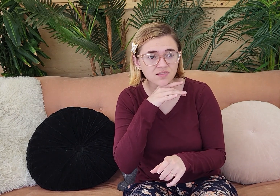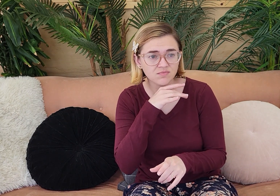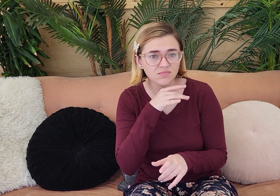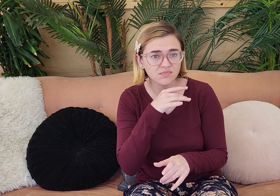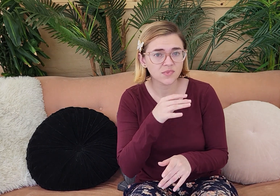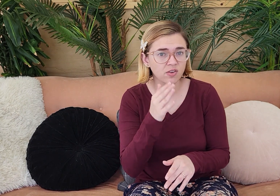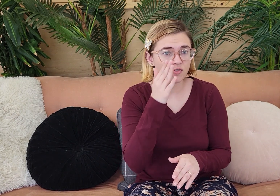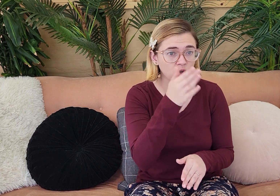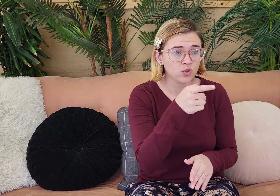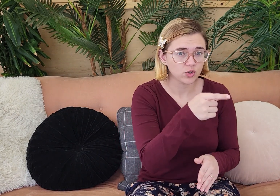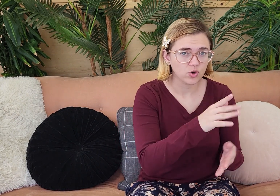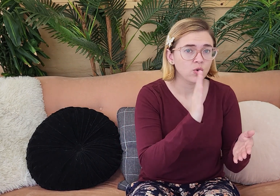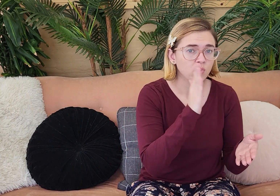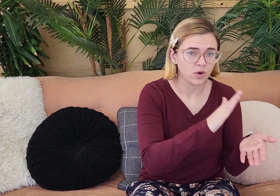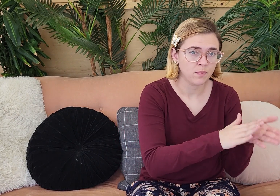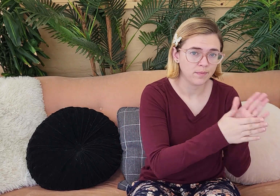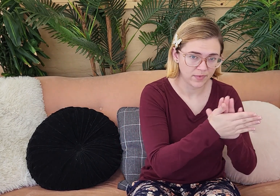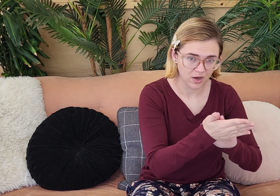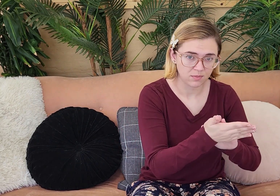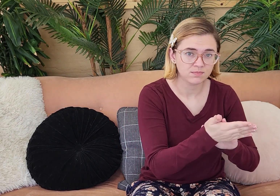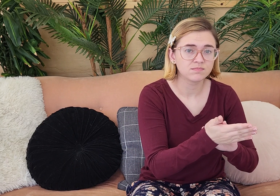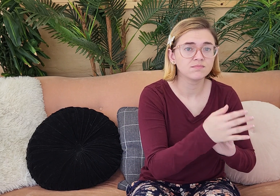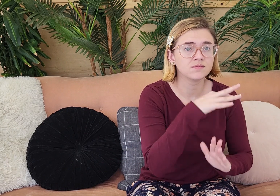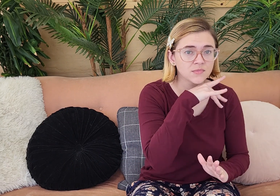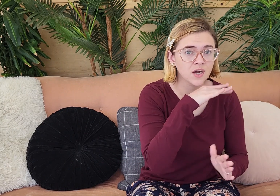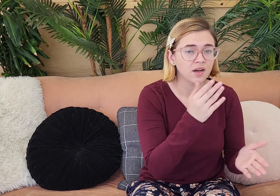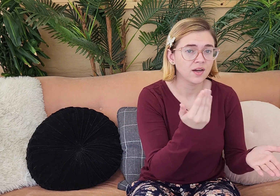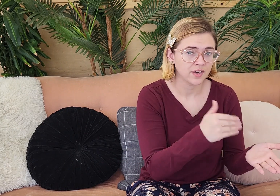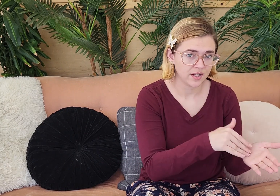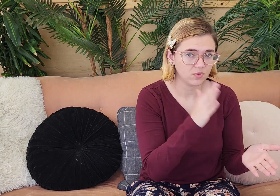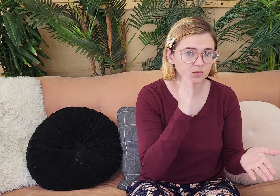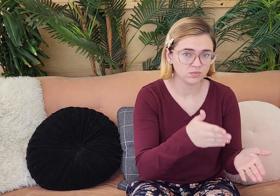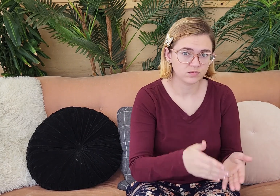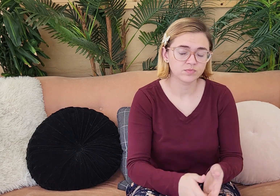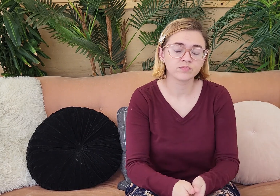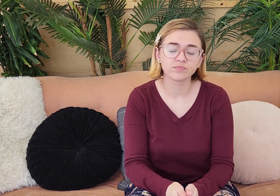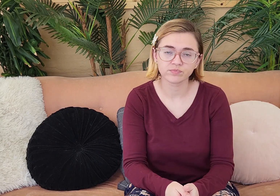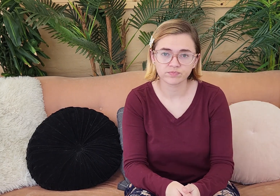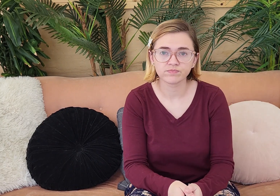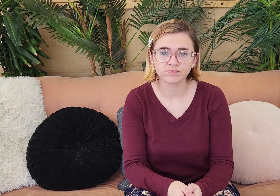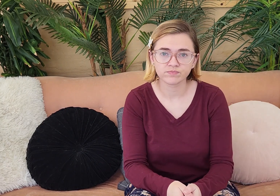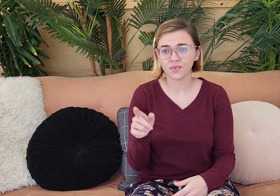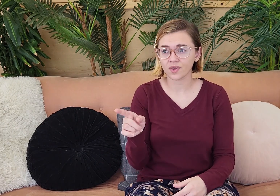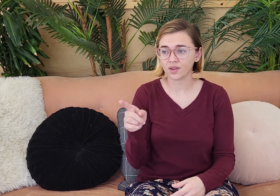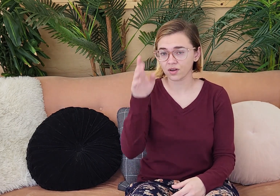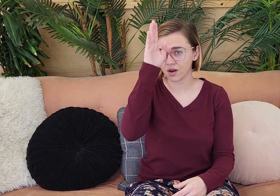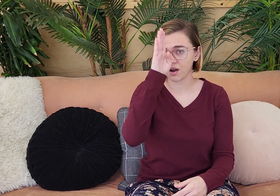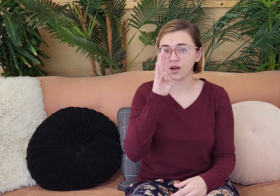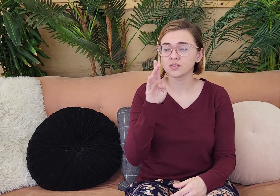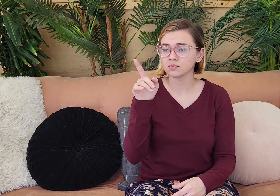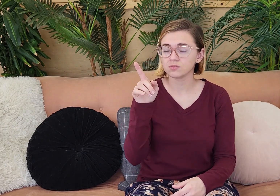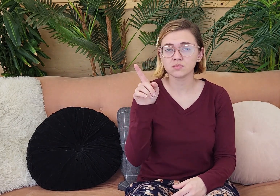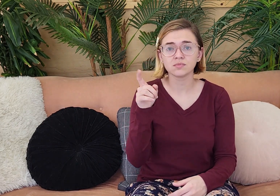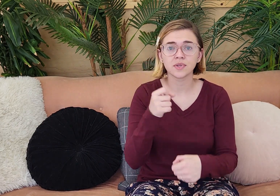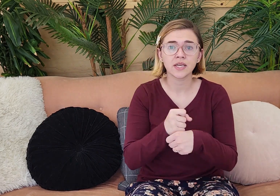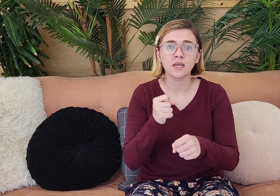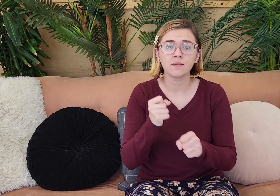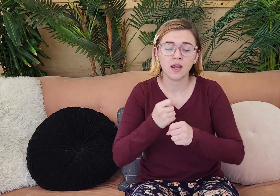you from dust. And now from dust you will return. So